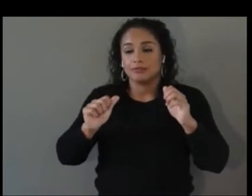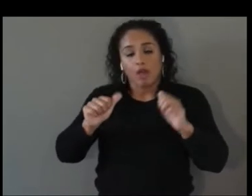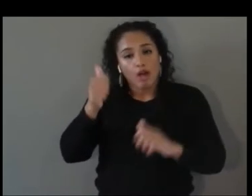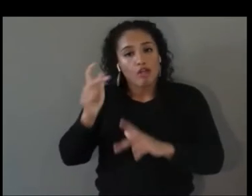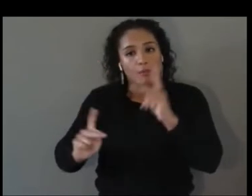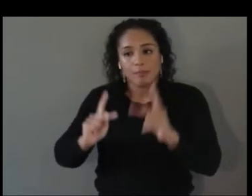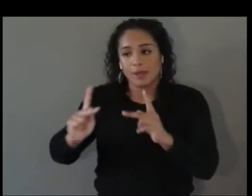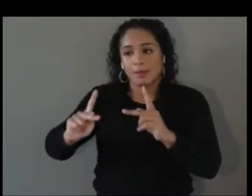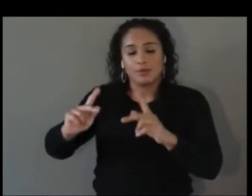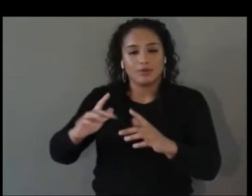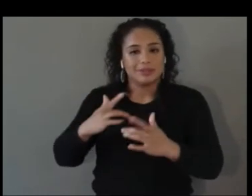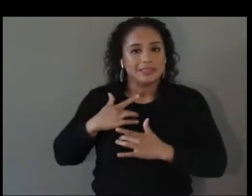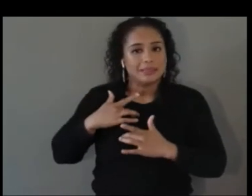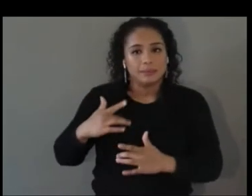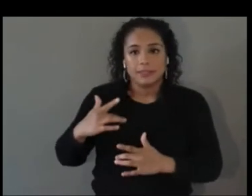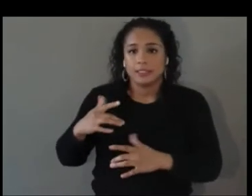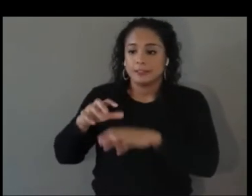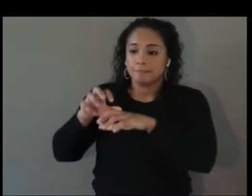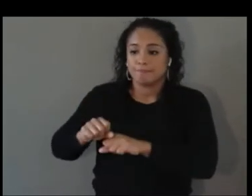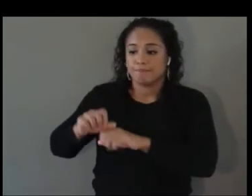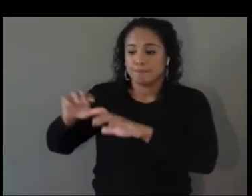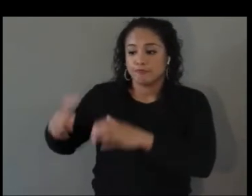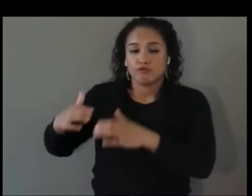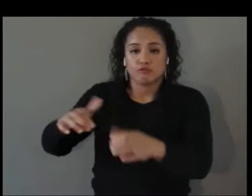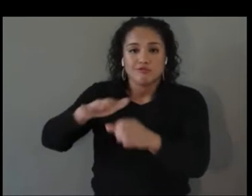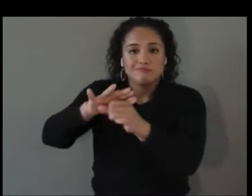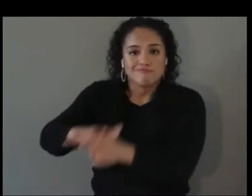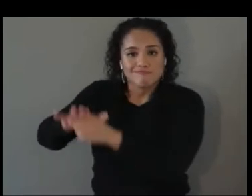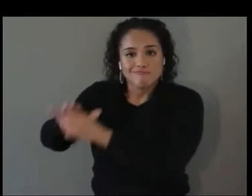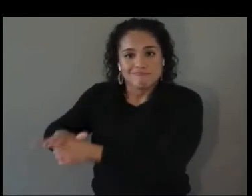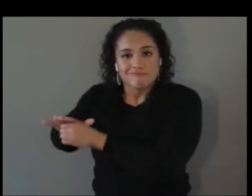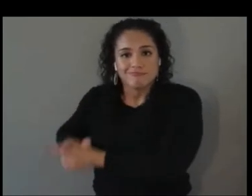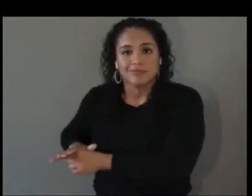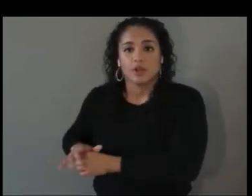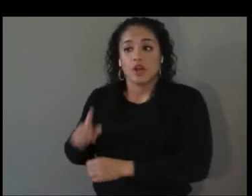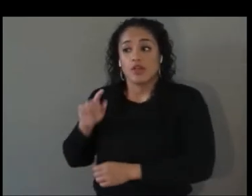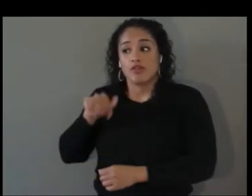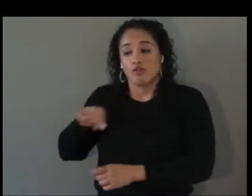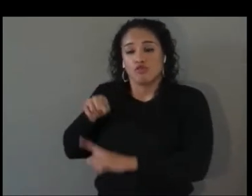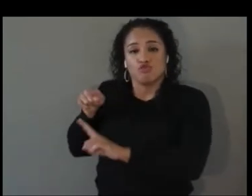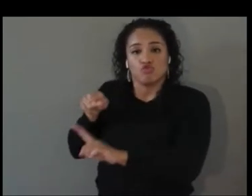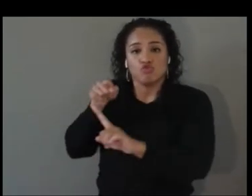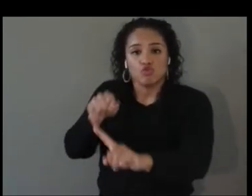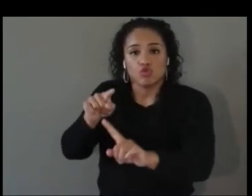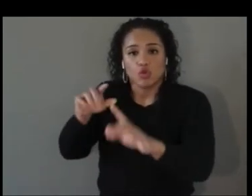that are target groups for apprenticeship and I think it's a fantastic tool to engage